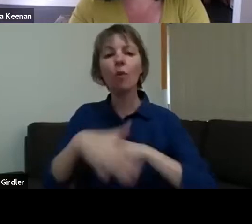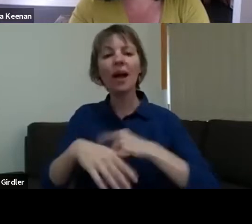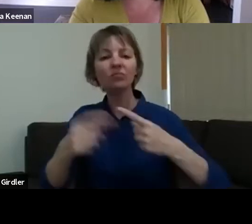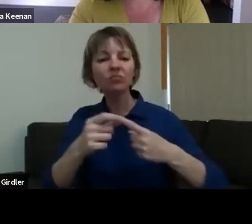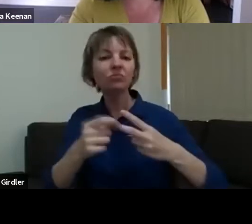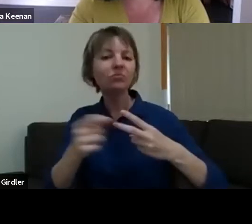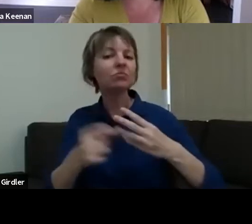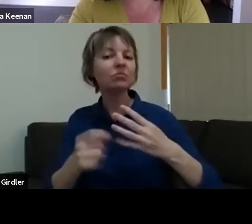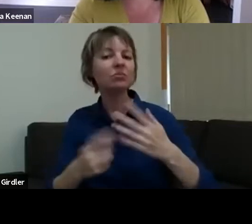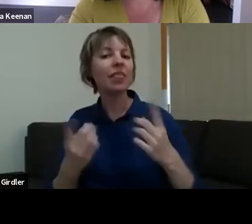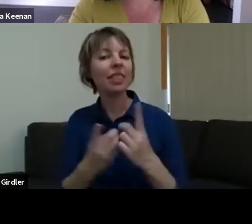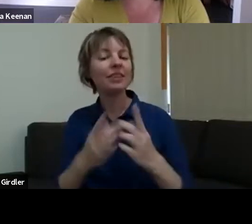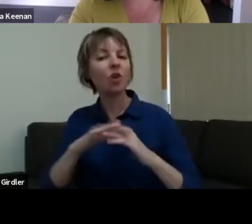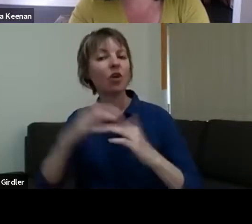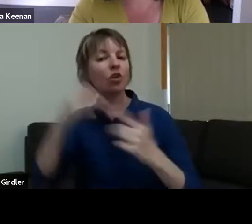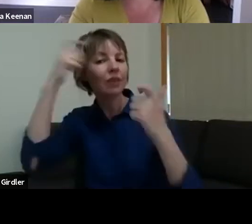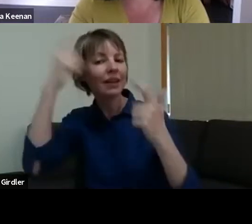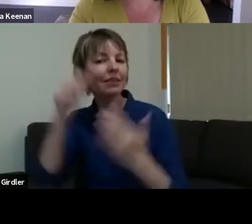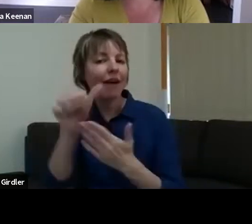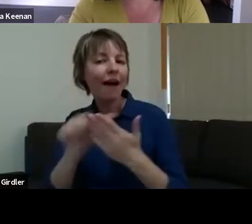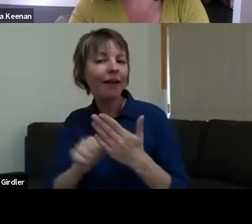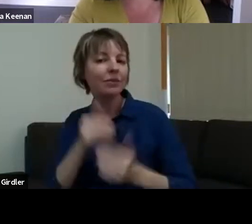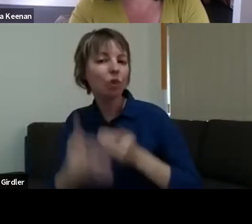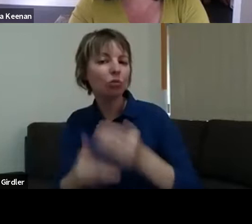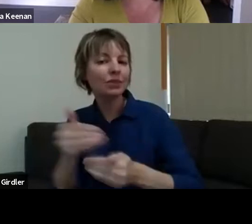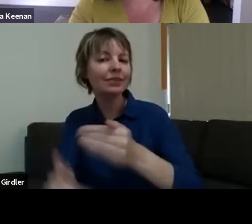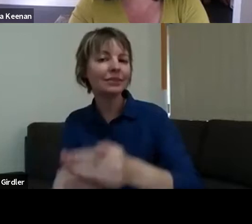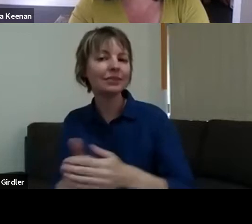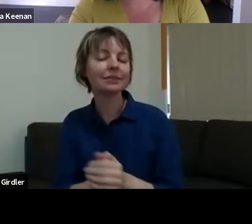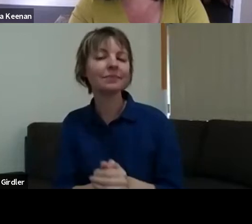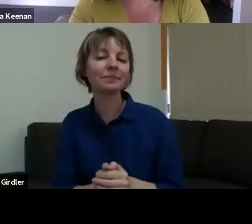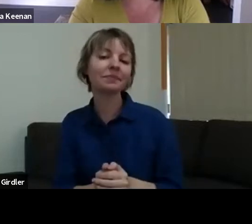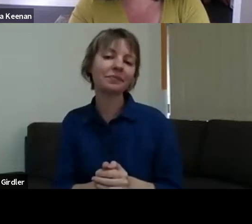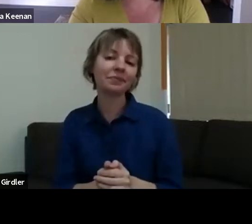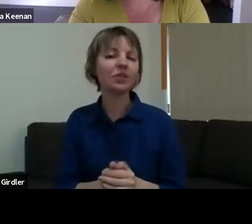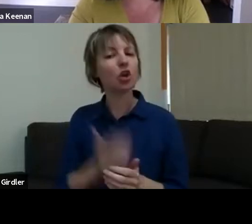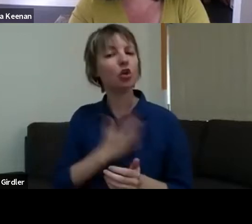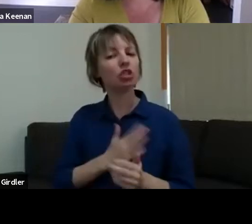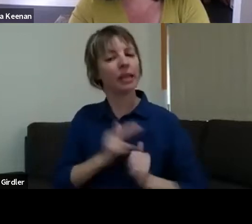arts process. So, you know, you build it up over a period of time.